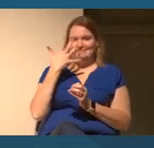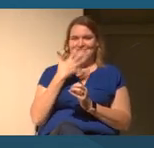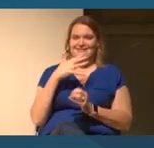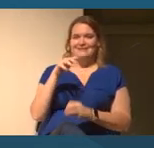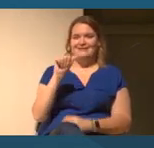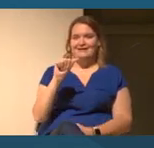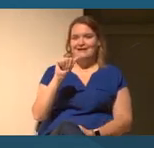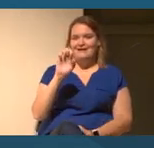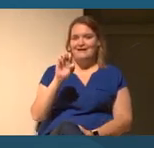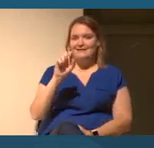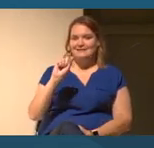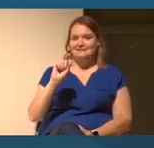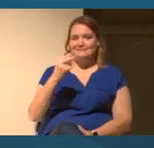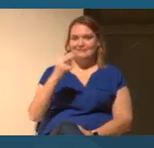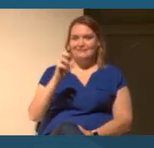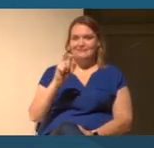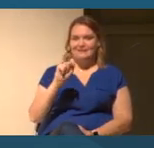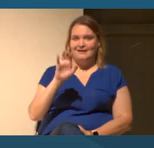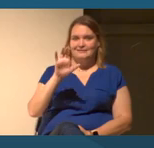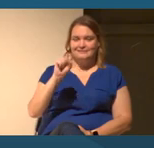individual identification.